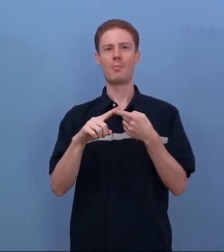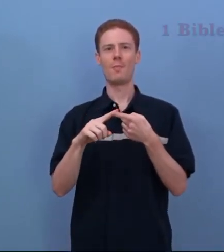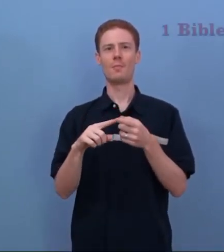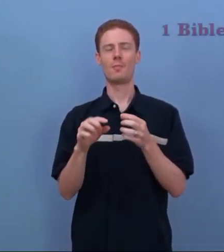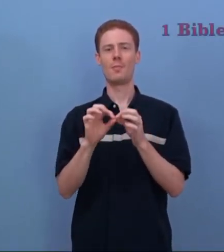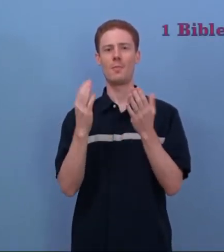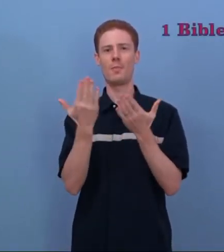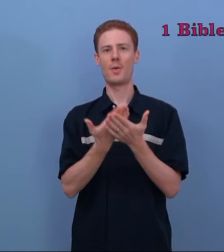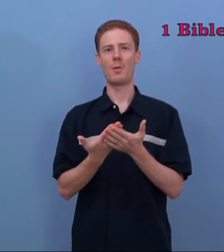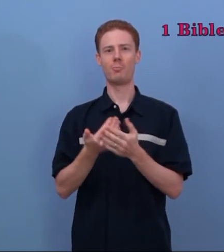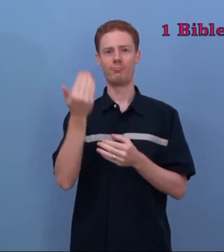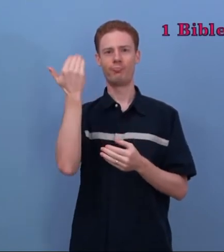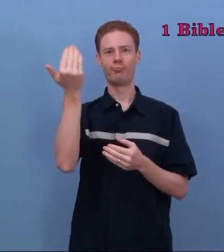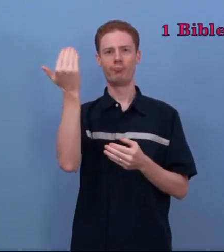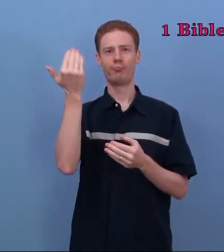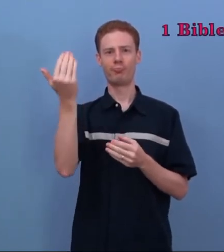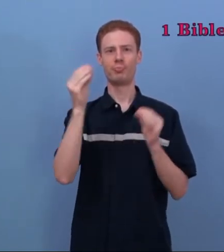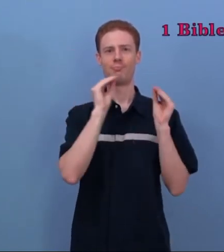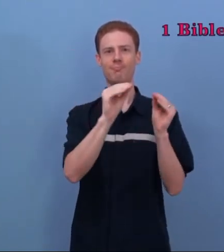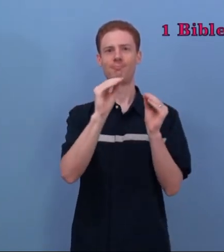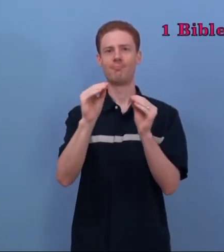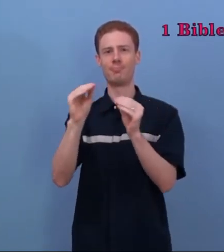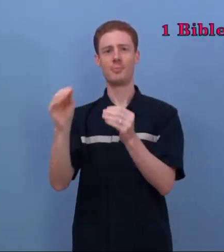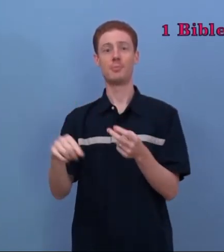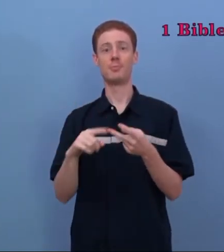1 - Bible teaching through preaching